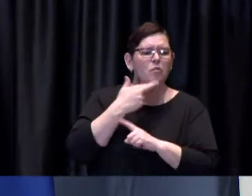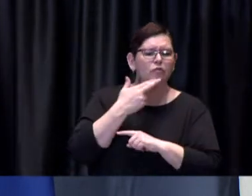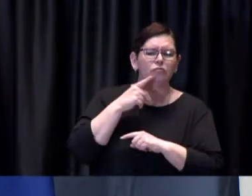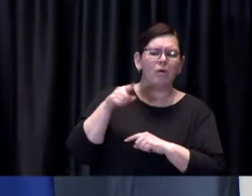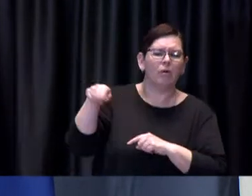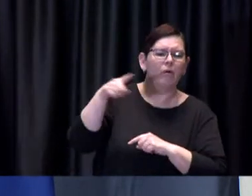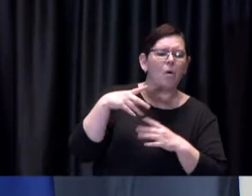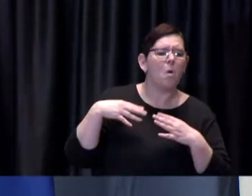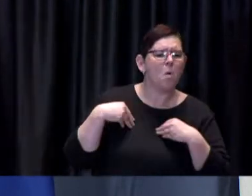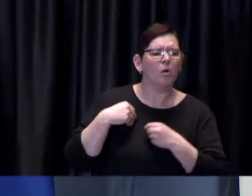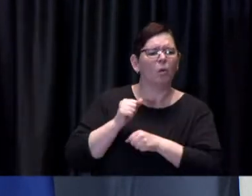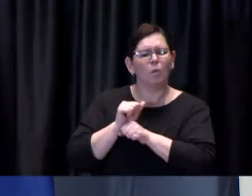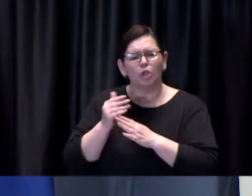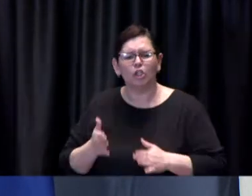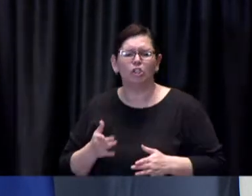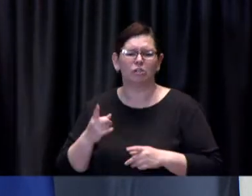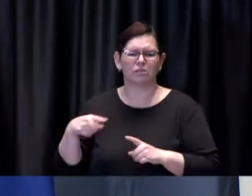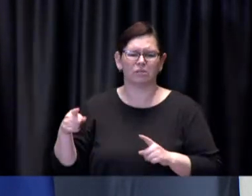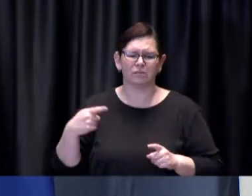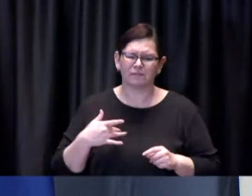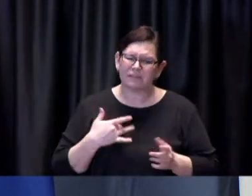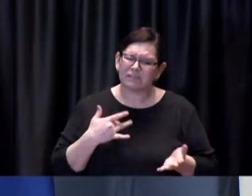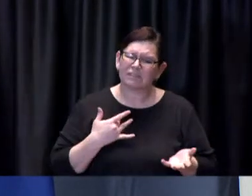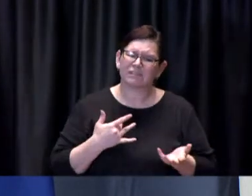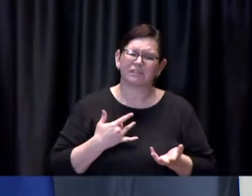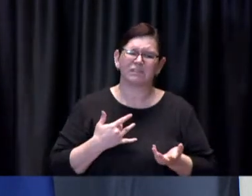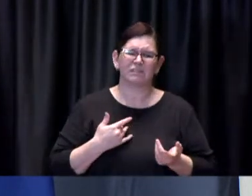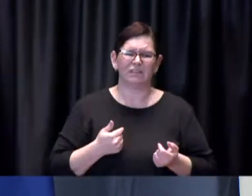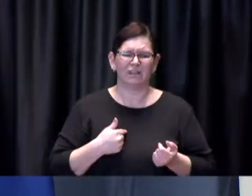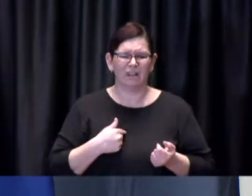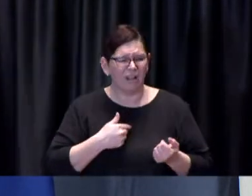like they're the ones with the obligation and responsibility to make sure that people aren't